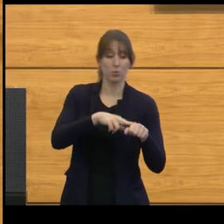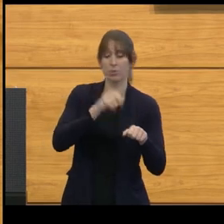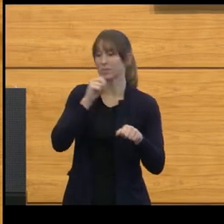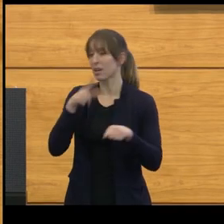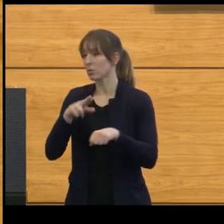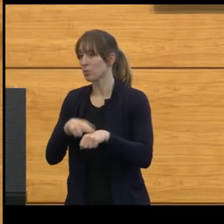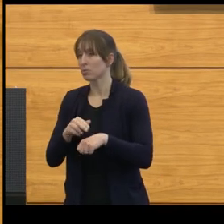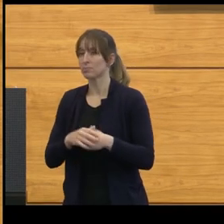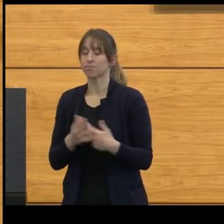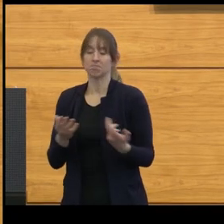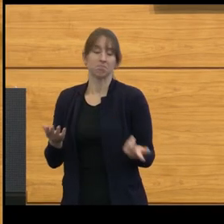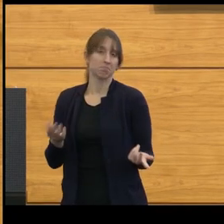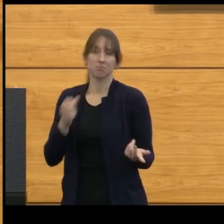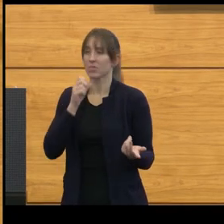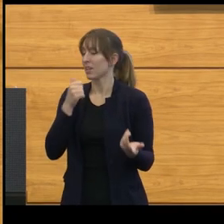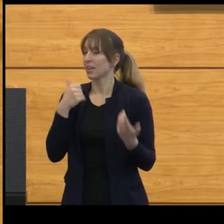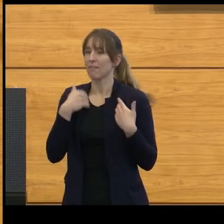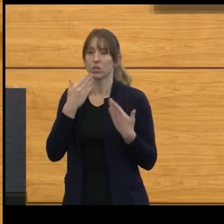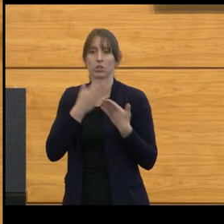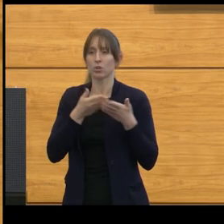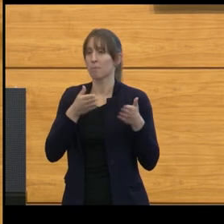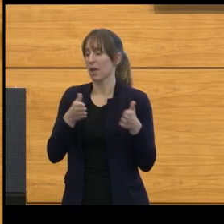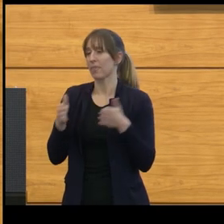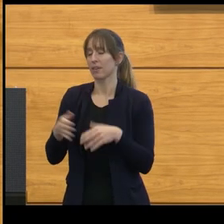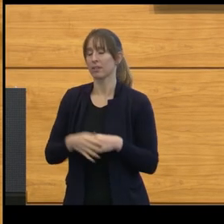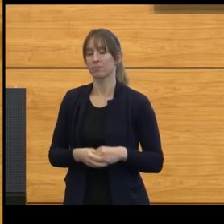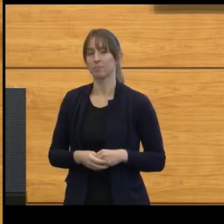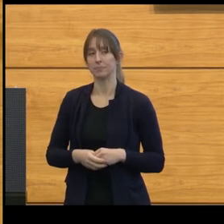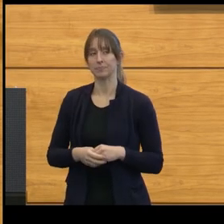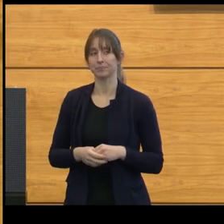We didn't really have a good method. What we'd started to develop